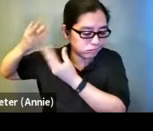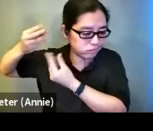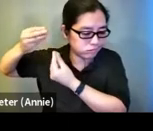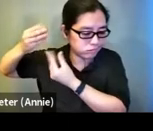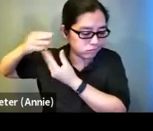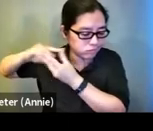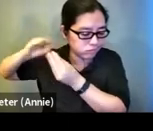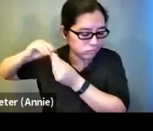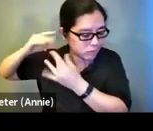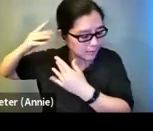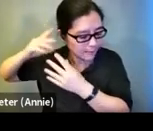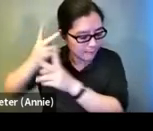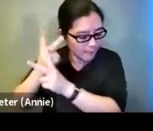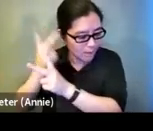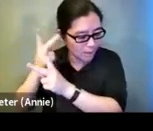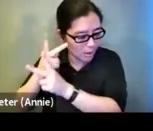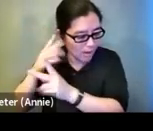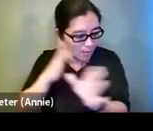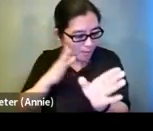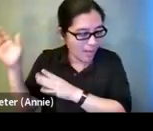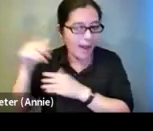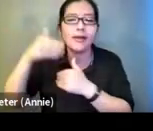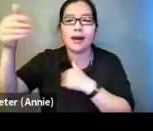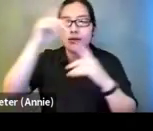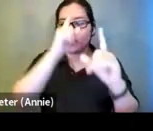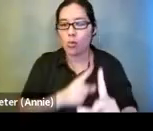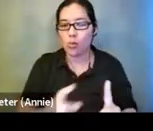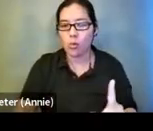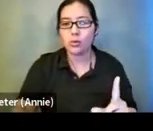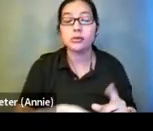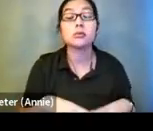plans out the next several objectives . We see the drawings have been wiped